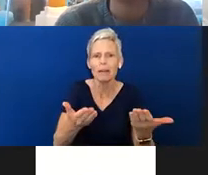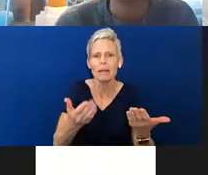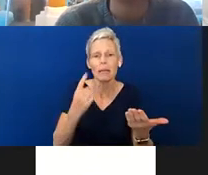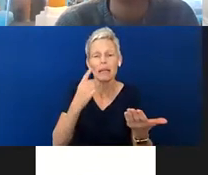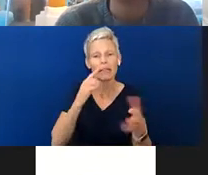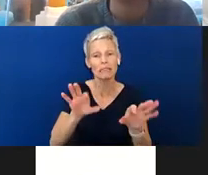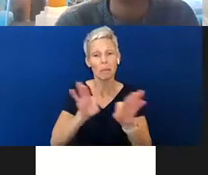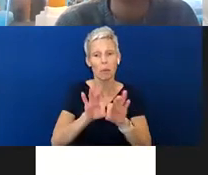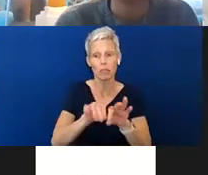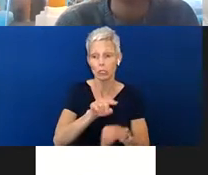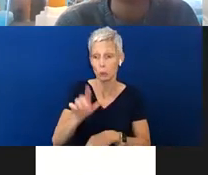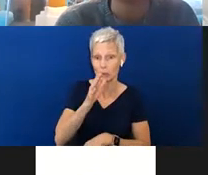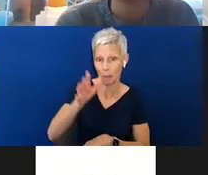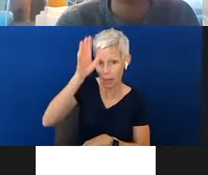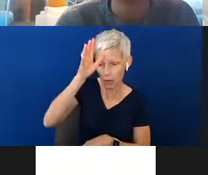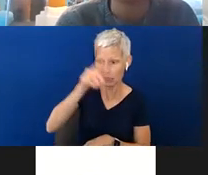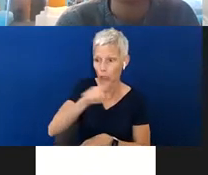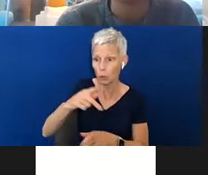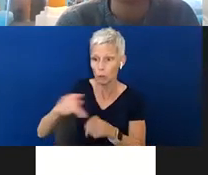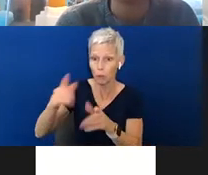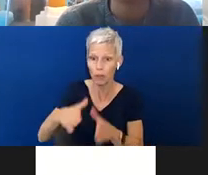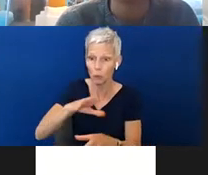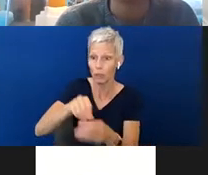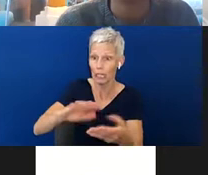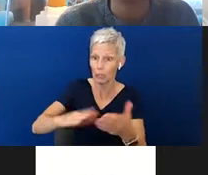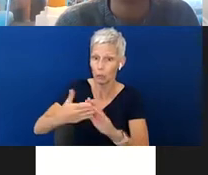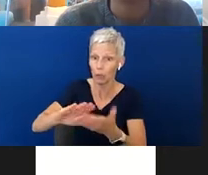and you as professionals in the community to know and have a recognition of each other